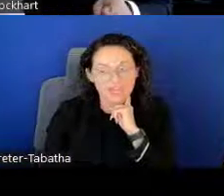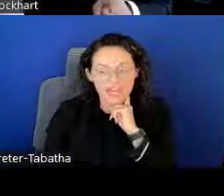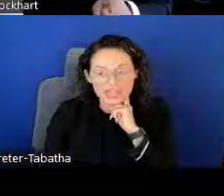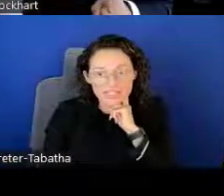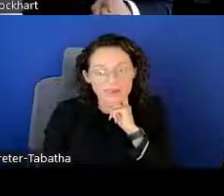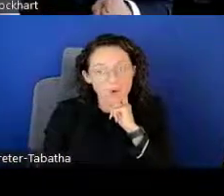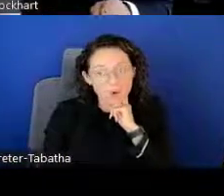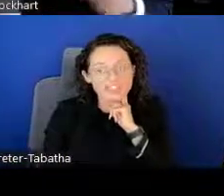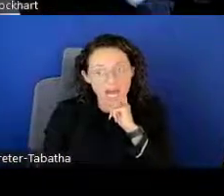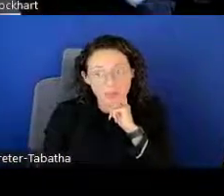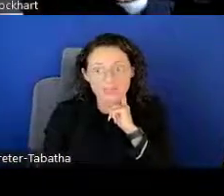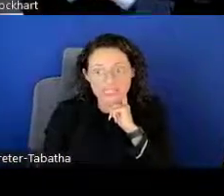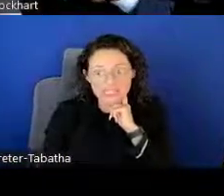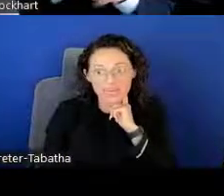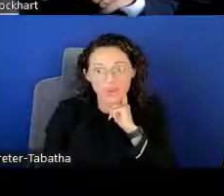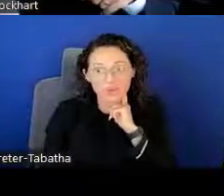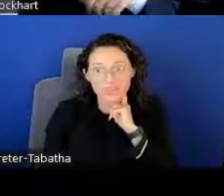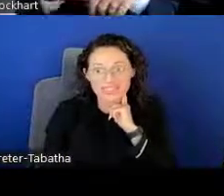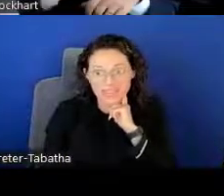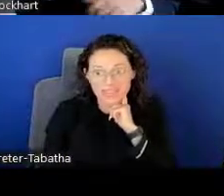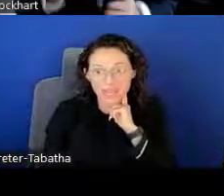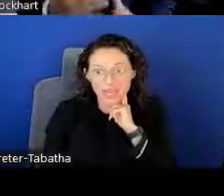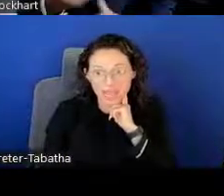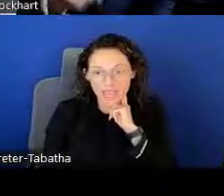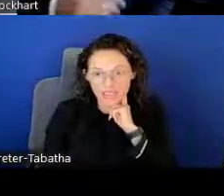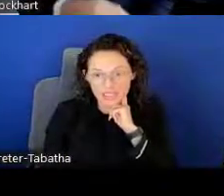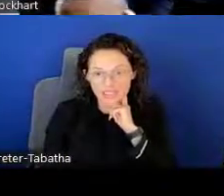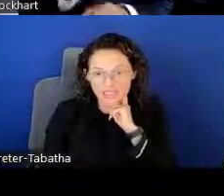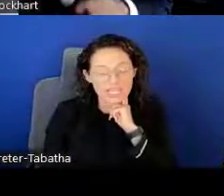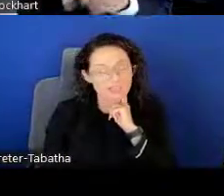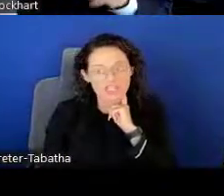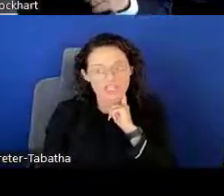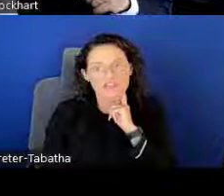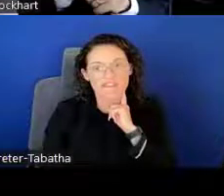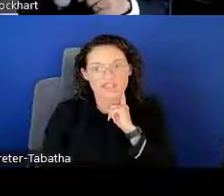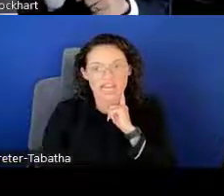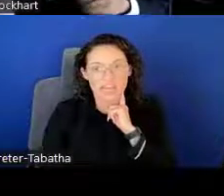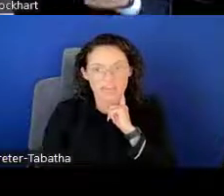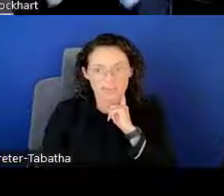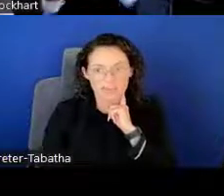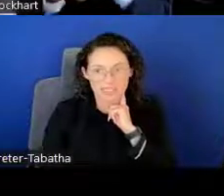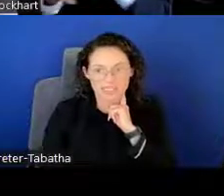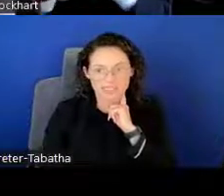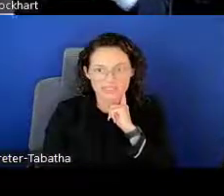That is the most common mistake we see by applicants, especially by first-time applicants.